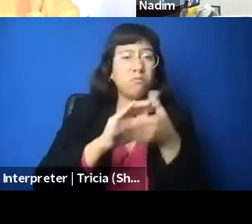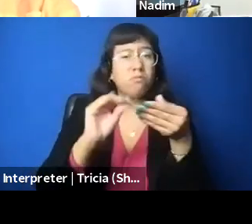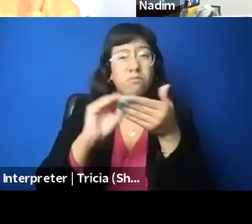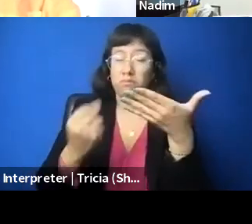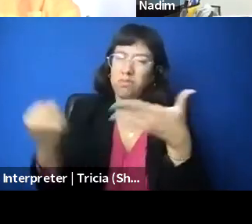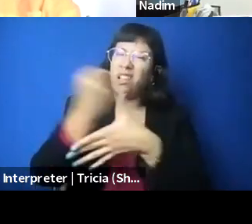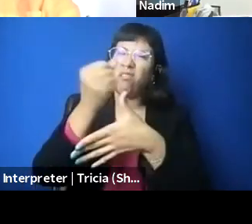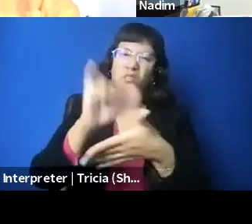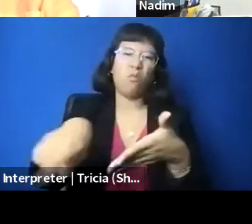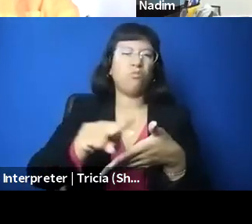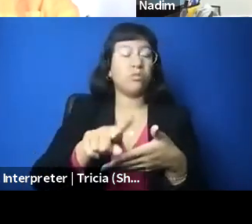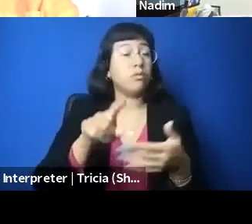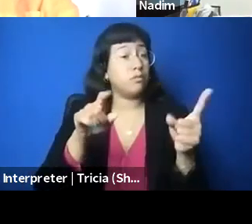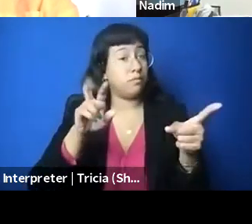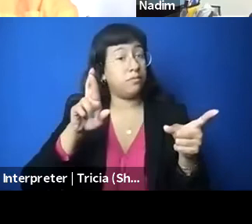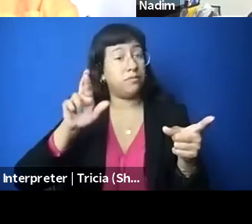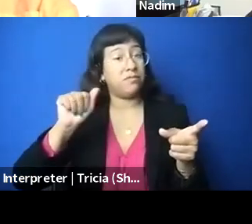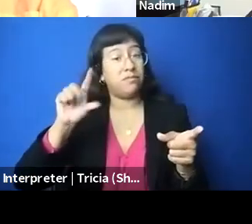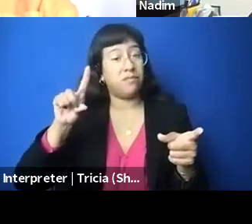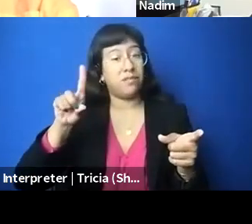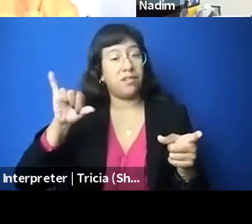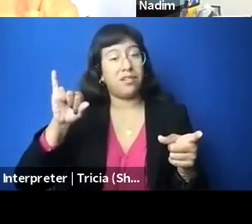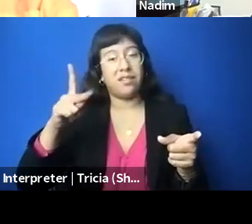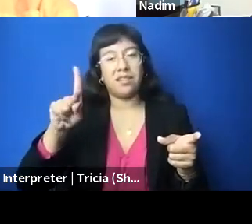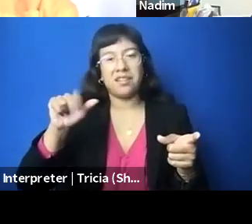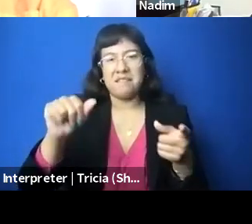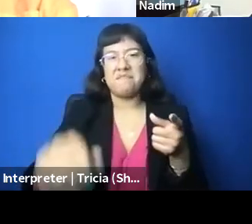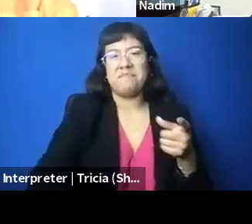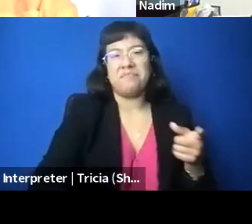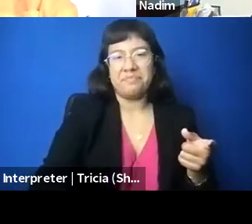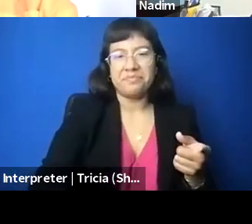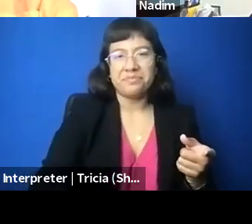Yeah, I just want to echo Nadim's words: keep speaking out. Don't feel intimidated.